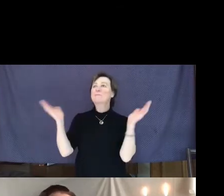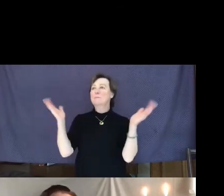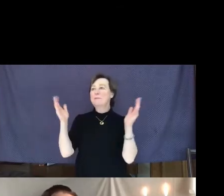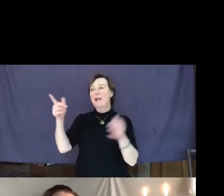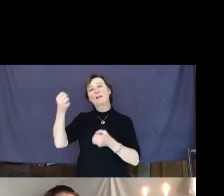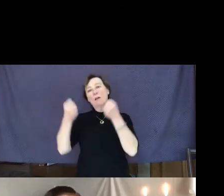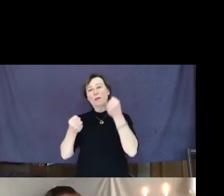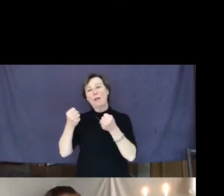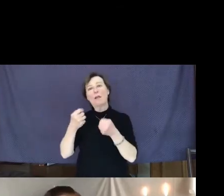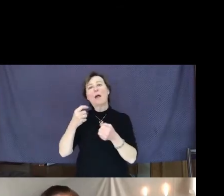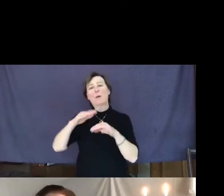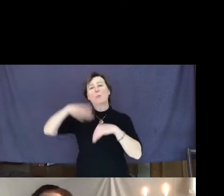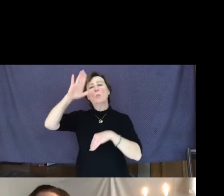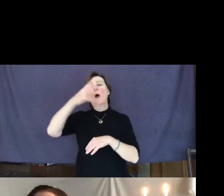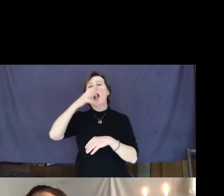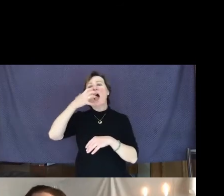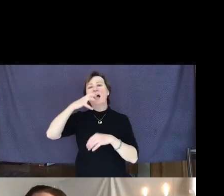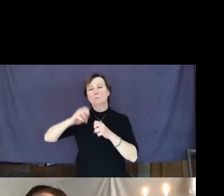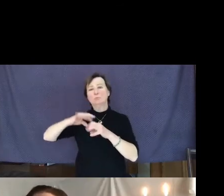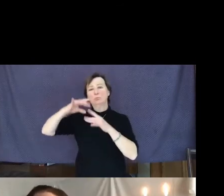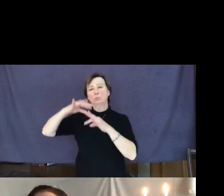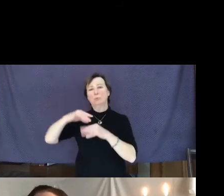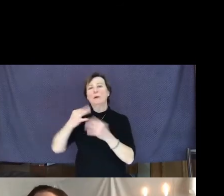overheated and they were waiting to let it cool